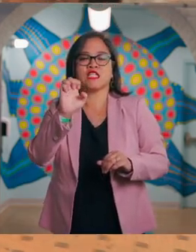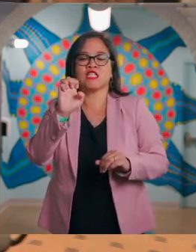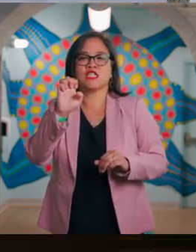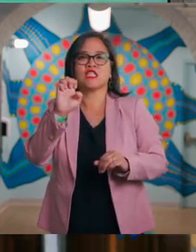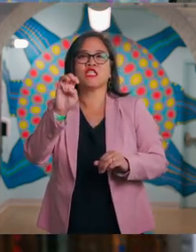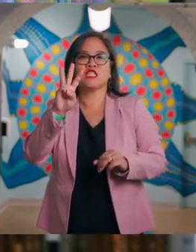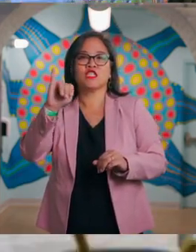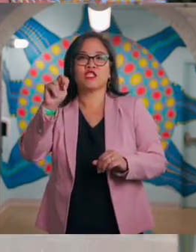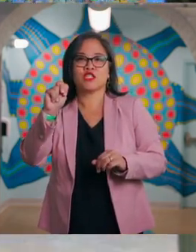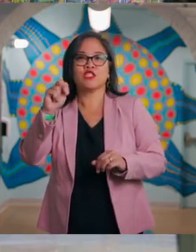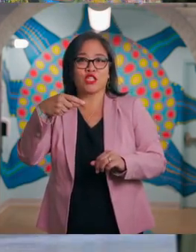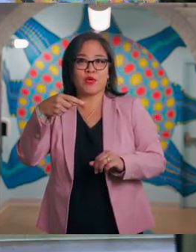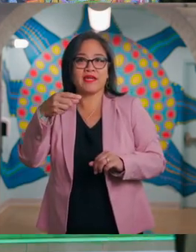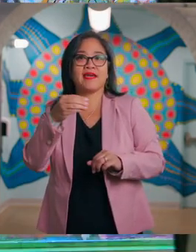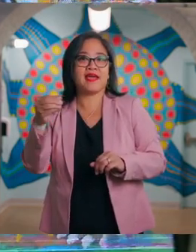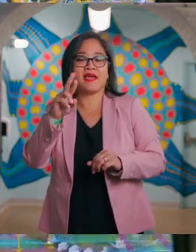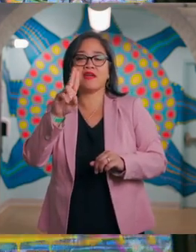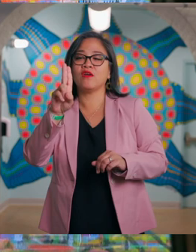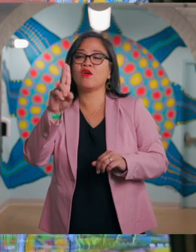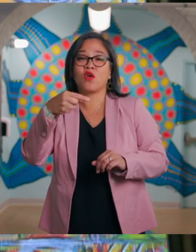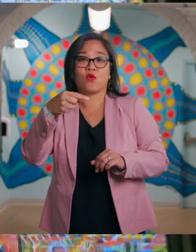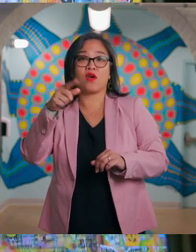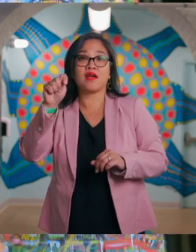Outside the tall windows is a large wall painting.